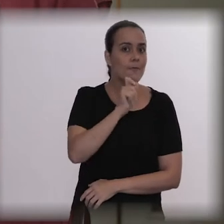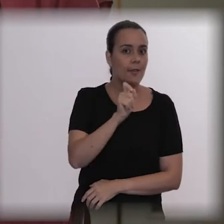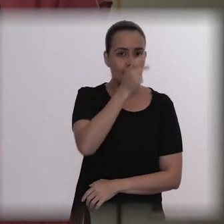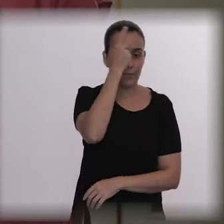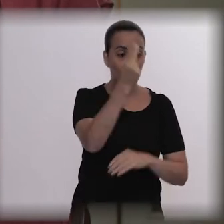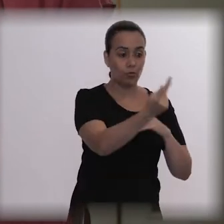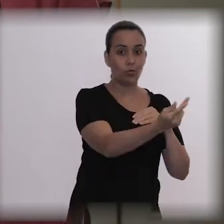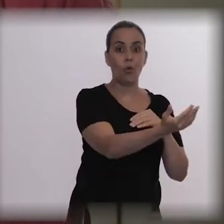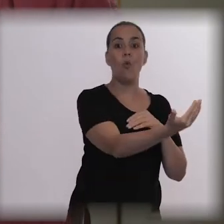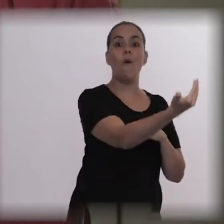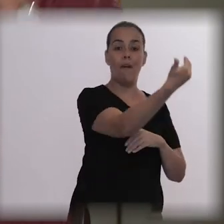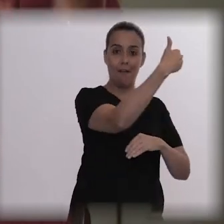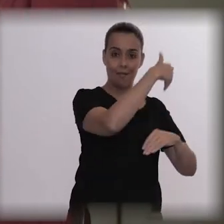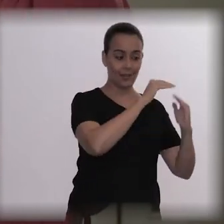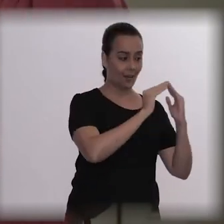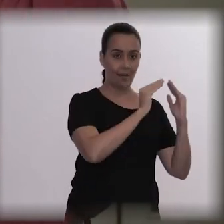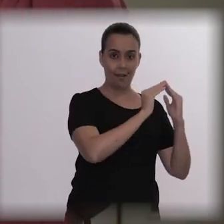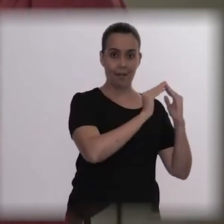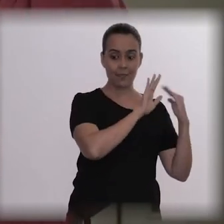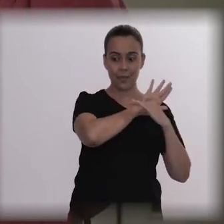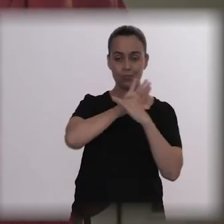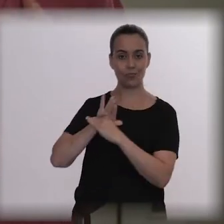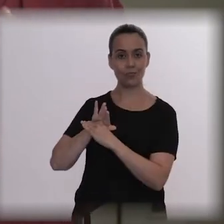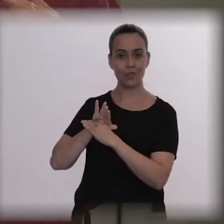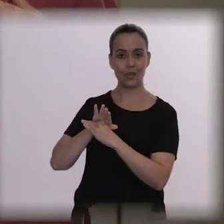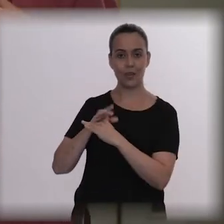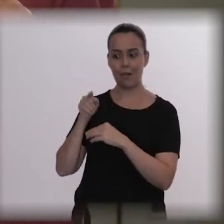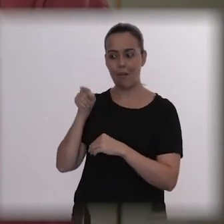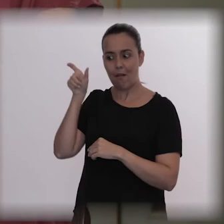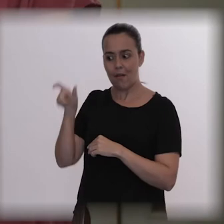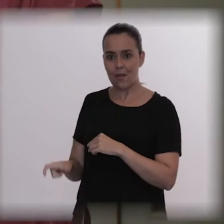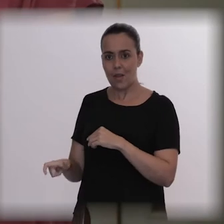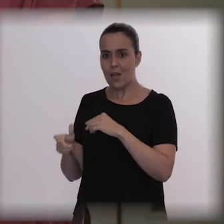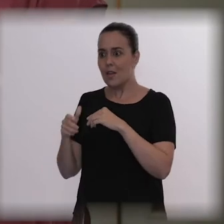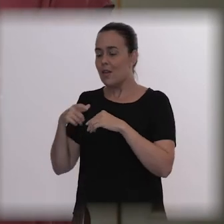scared it could worsen the situation. And I kept thinking they would have to use a straight jacket,